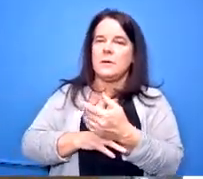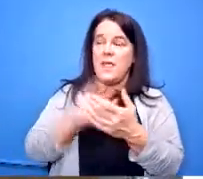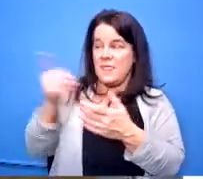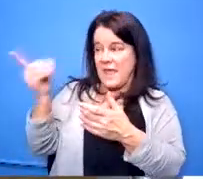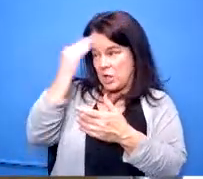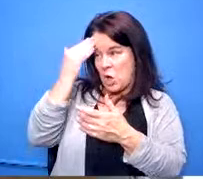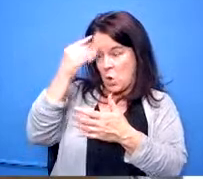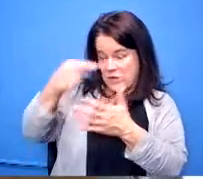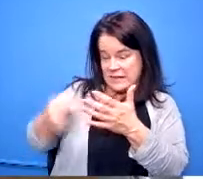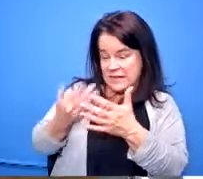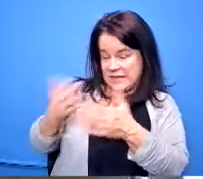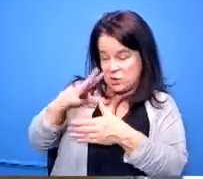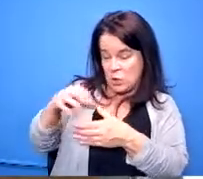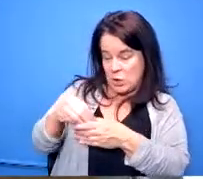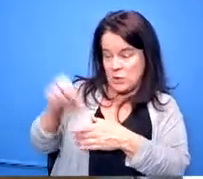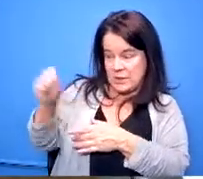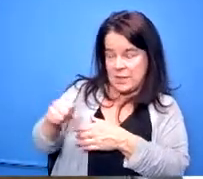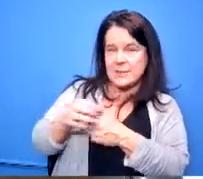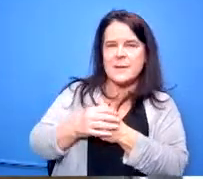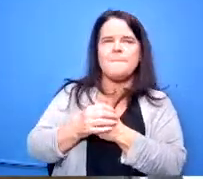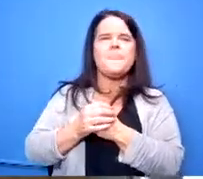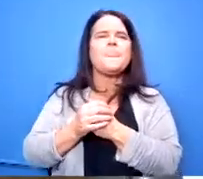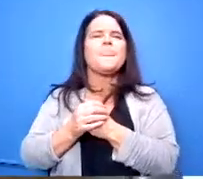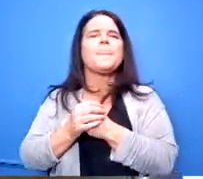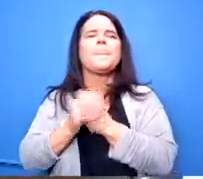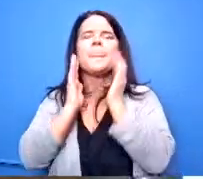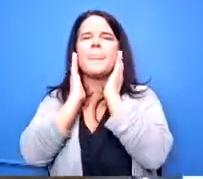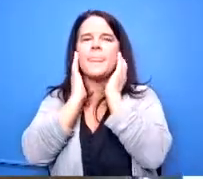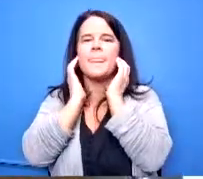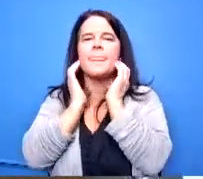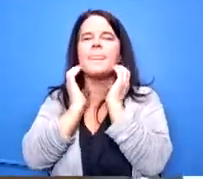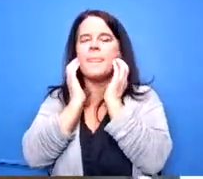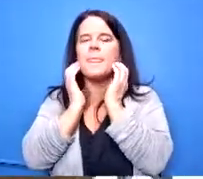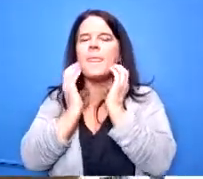and you want you want to address that yeah i think i think what may help is this is this is